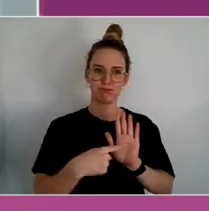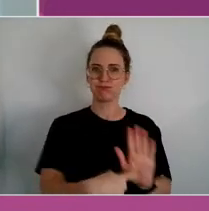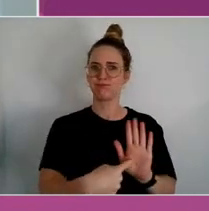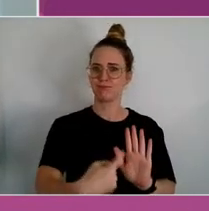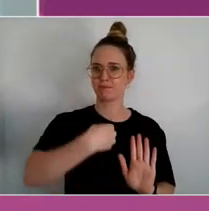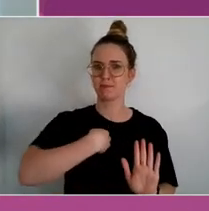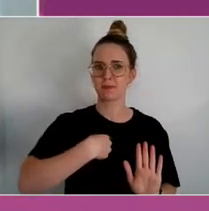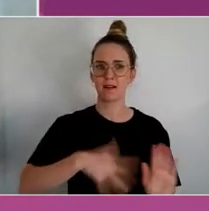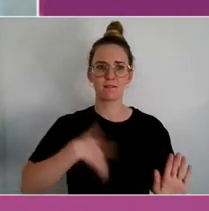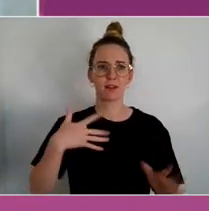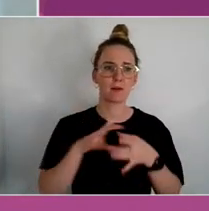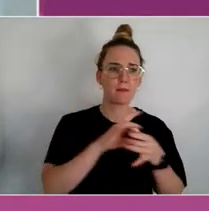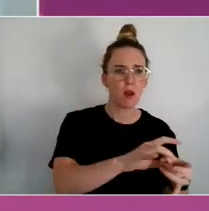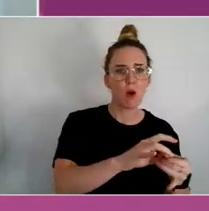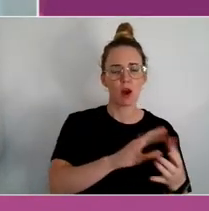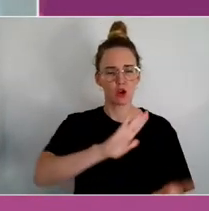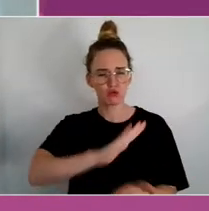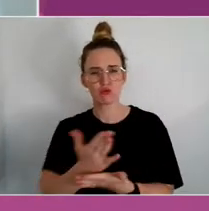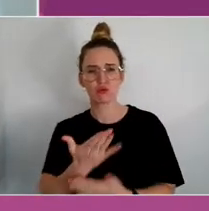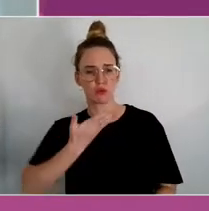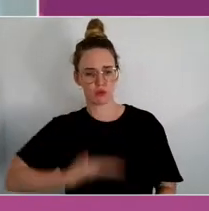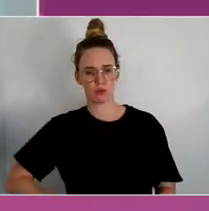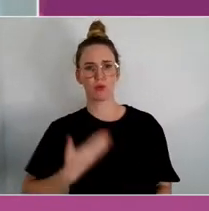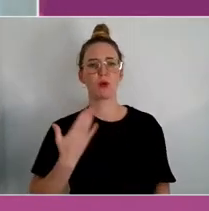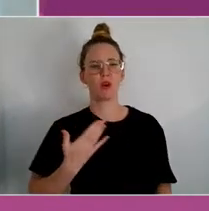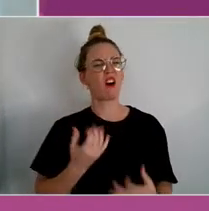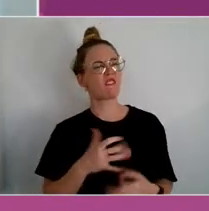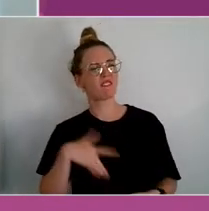be my authentic self without judgment.